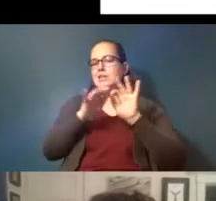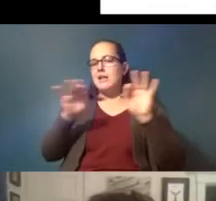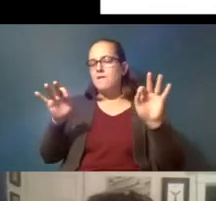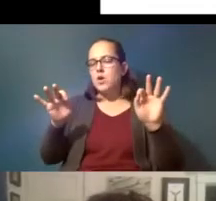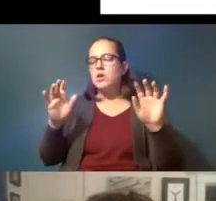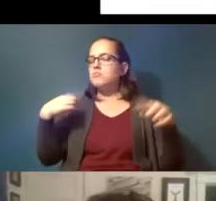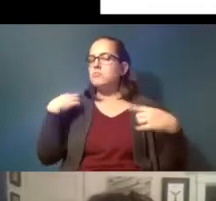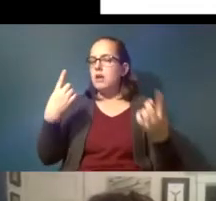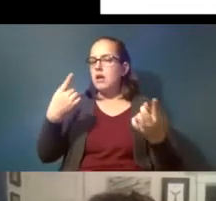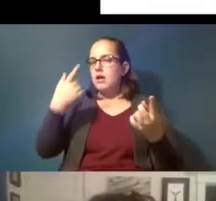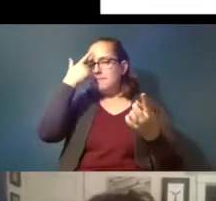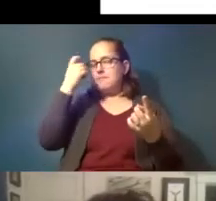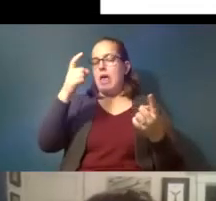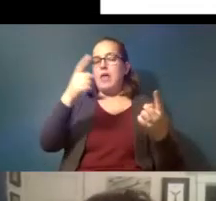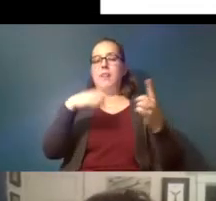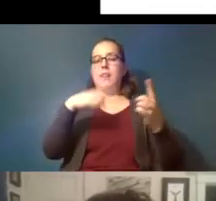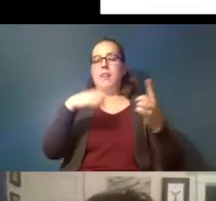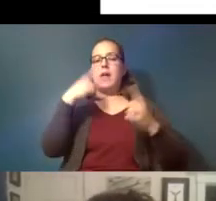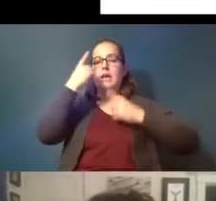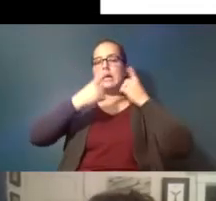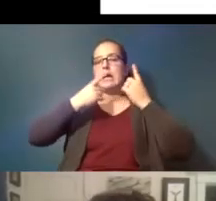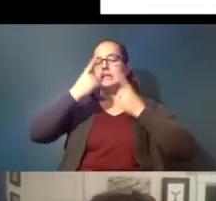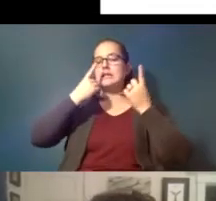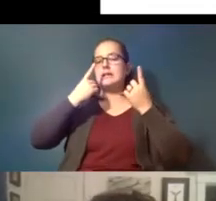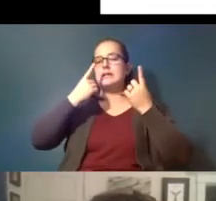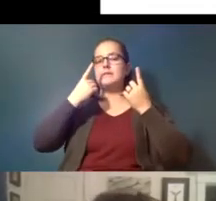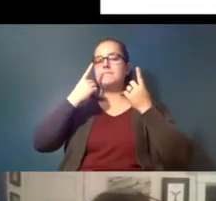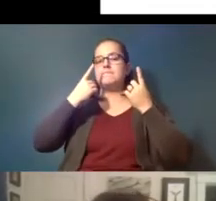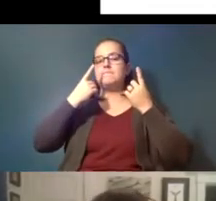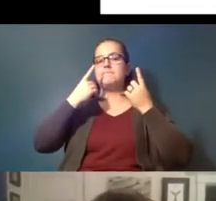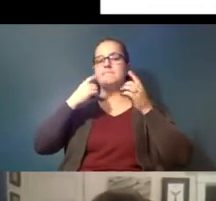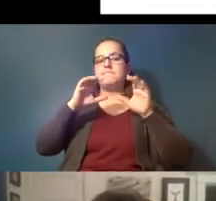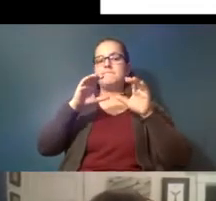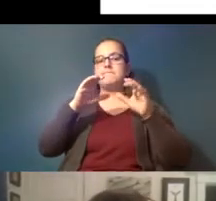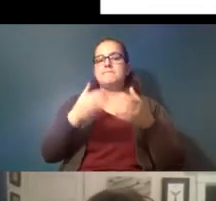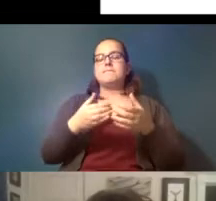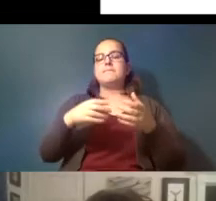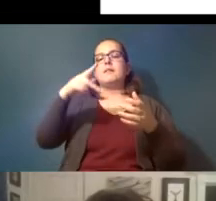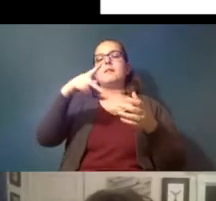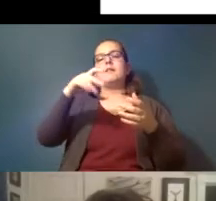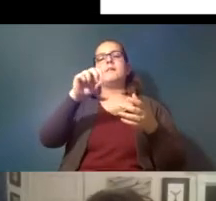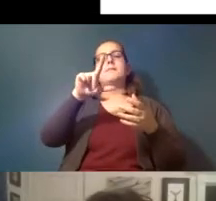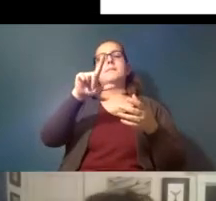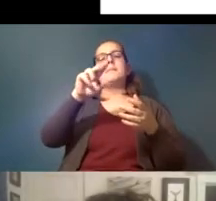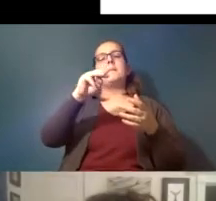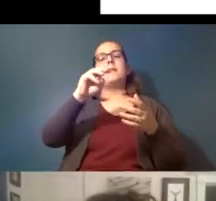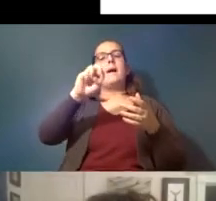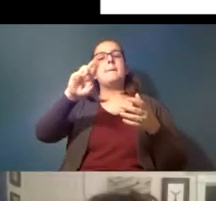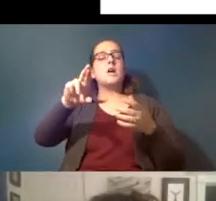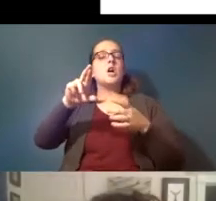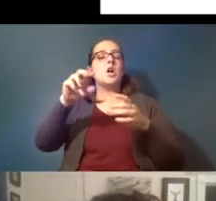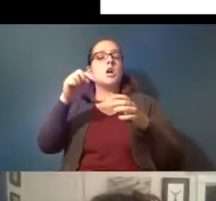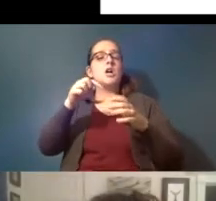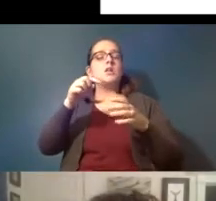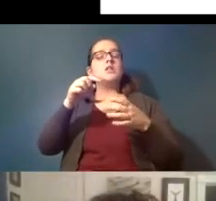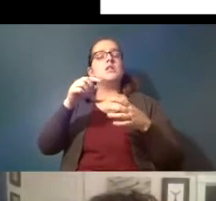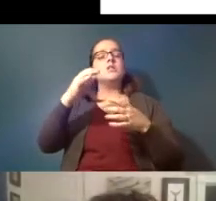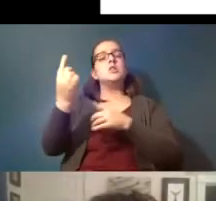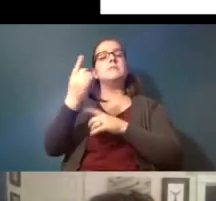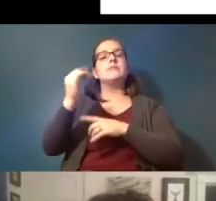they consider us a polymeric material a polymer right to be something that has three dimensions